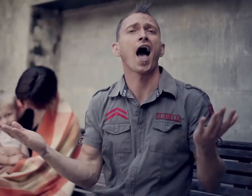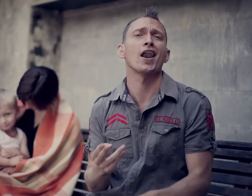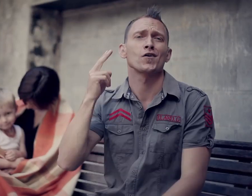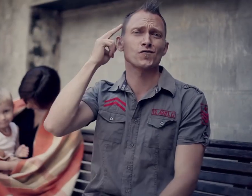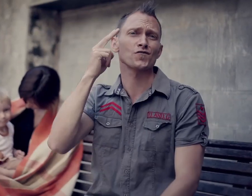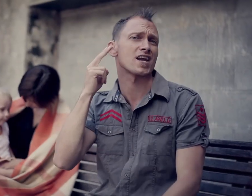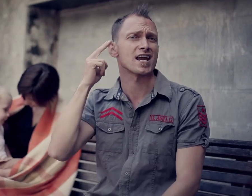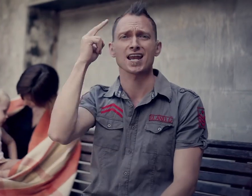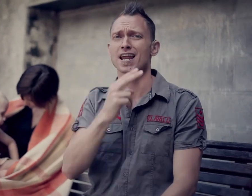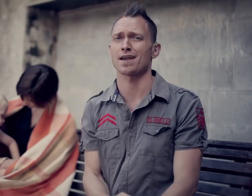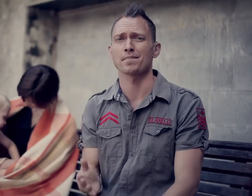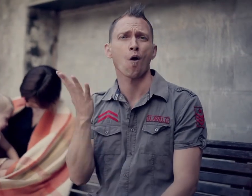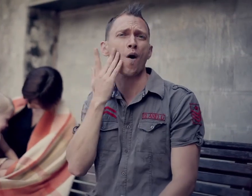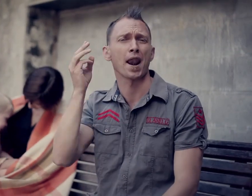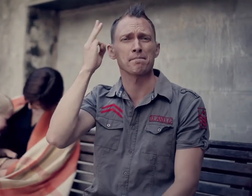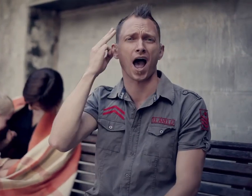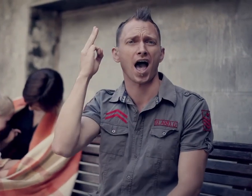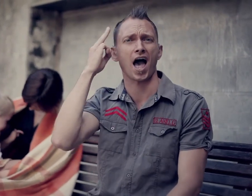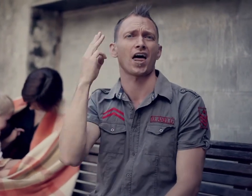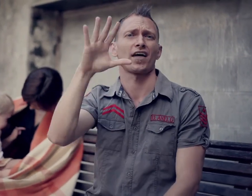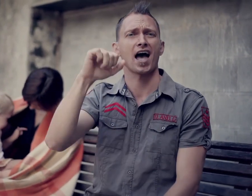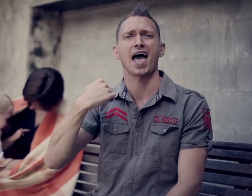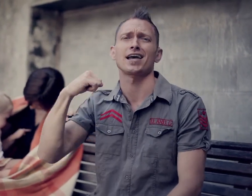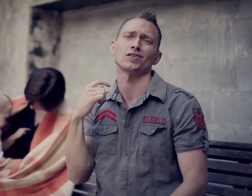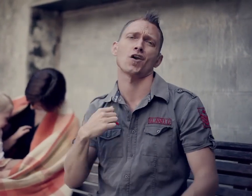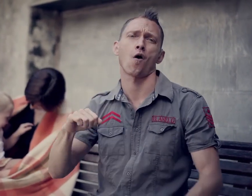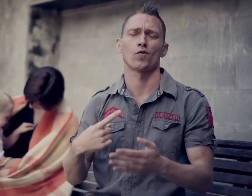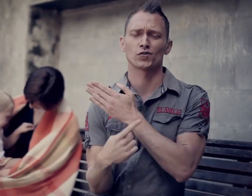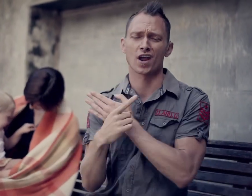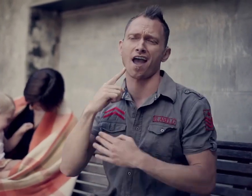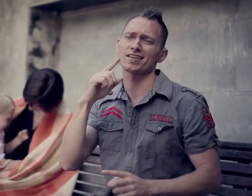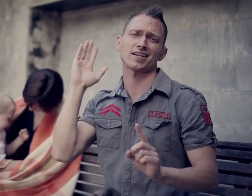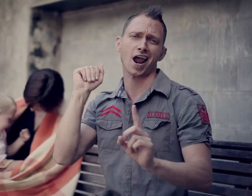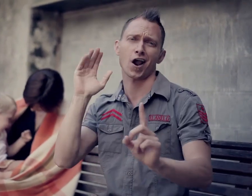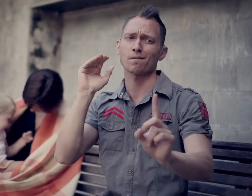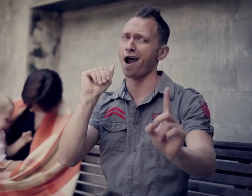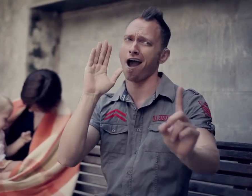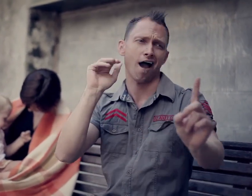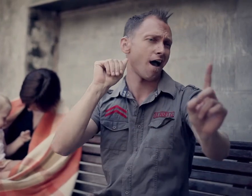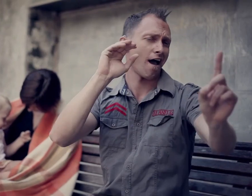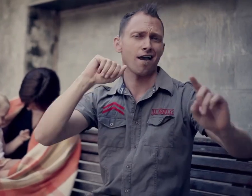How do you dream when a mother has no chance to say good bye?